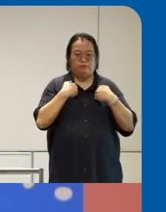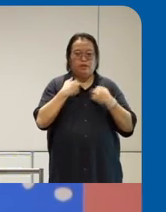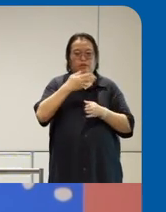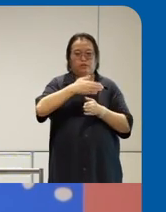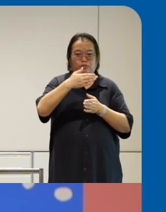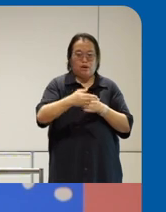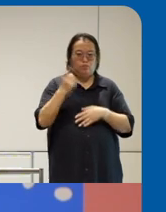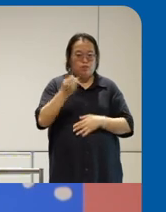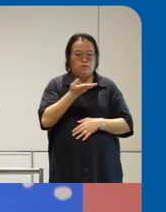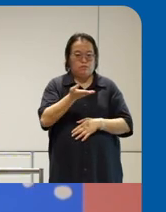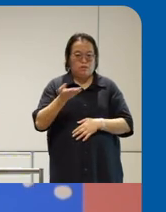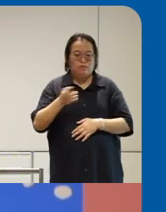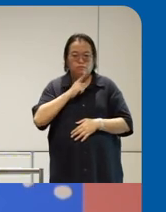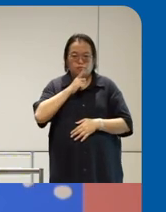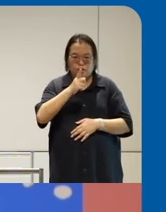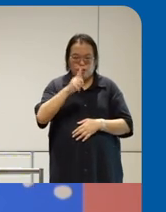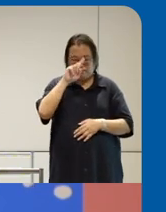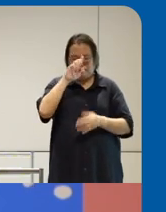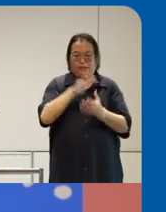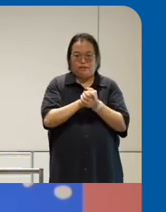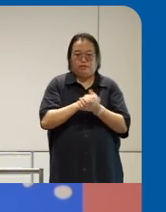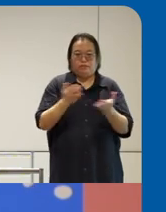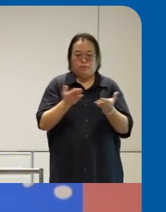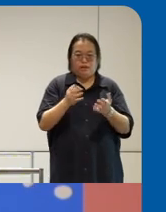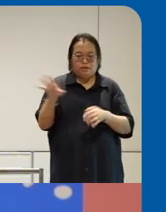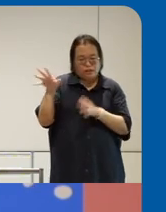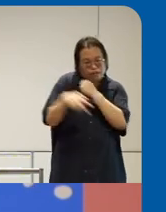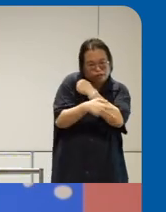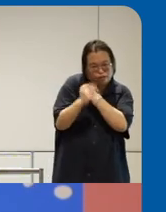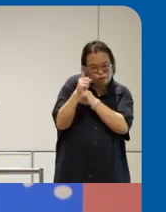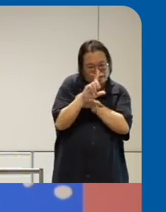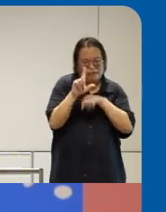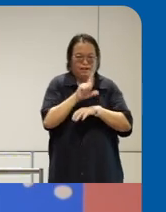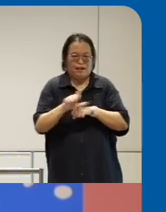of the things we really really believe as well and I'll just steal one line that I read from um Prof